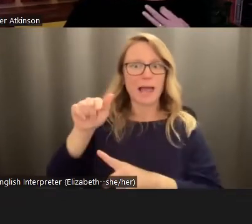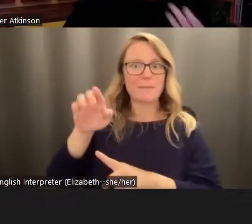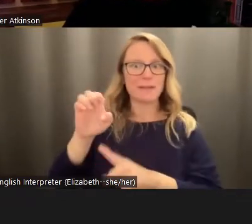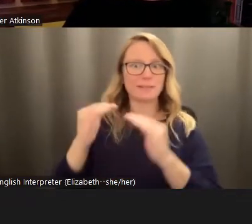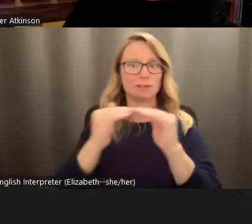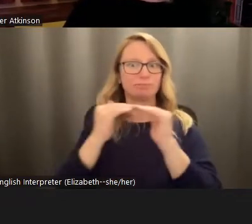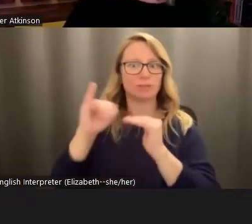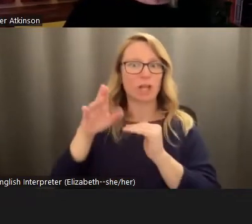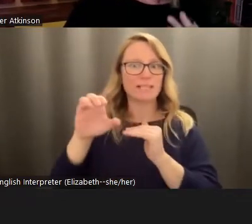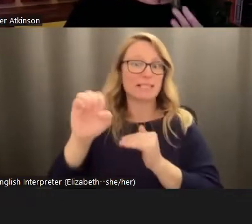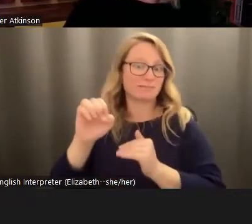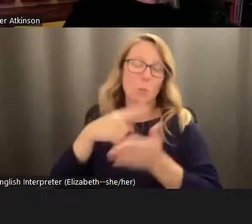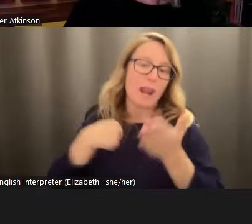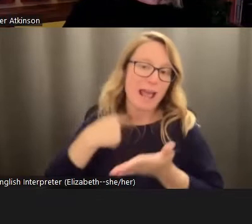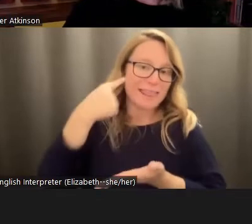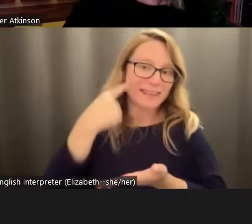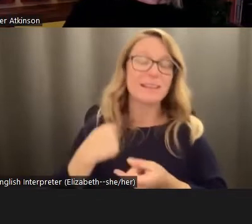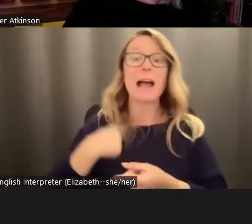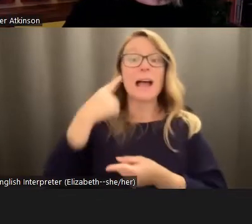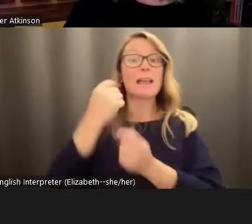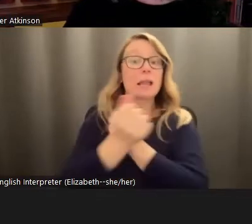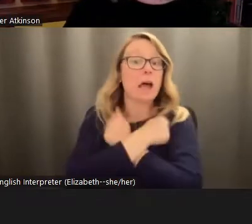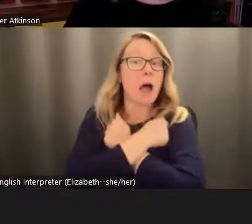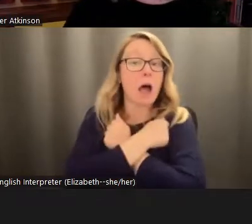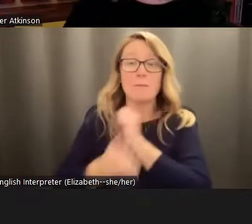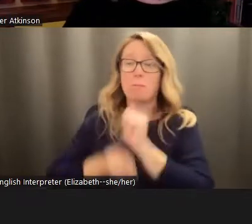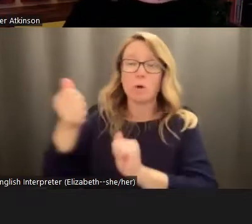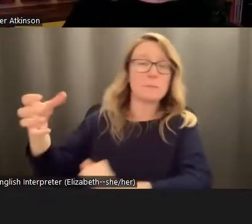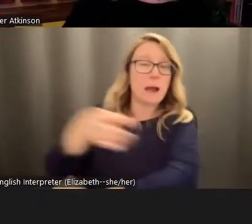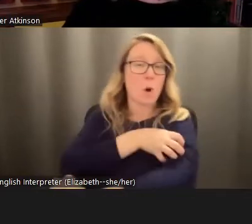what I think I think love is the most powerful motivator to fight